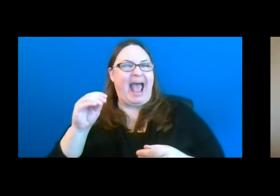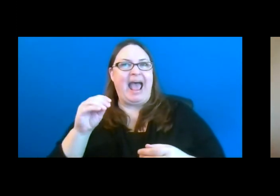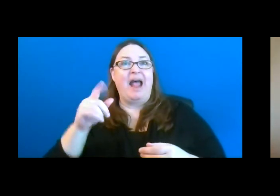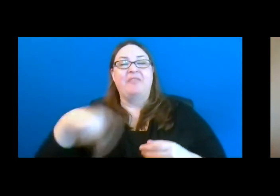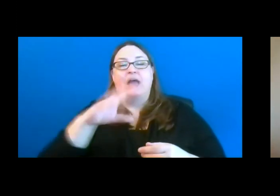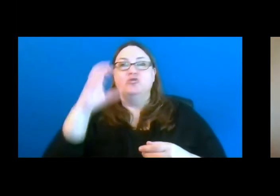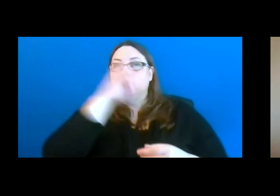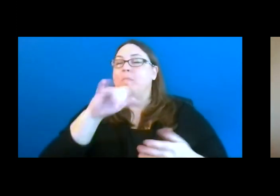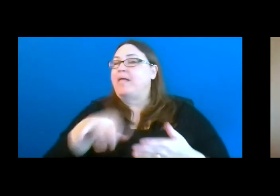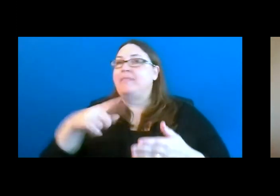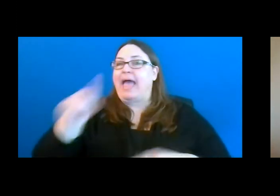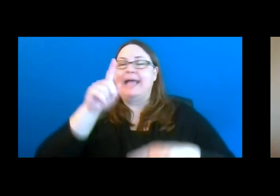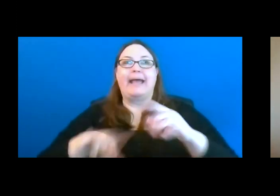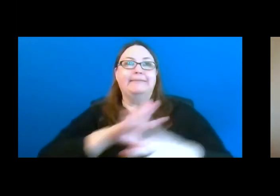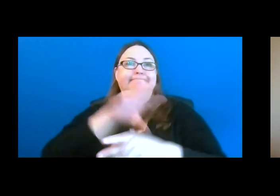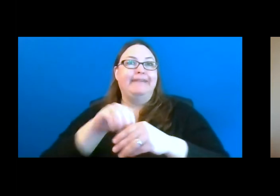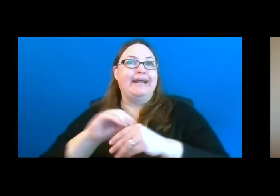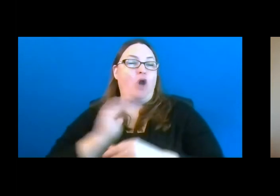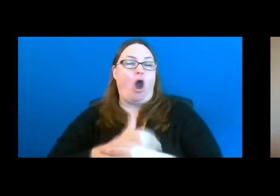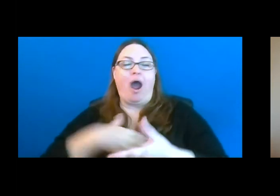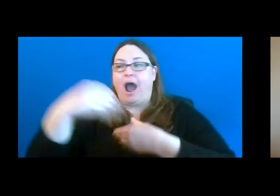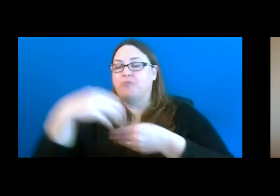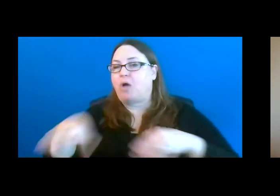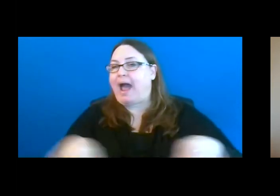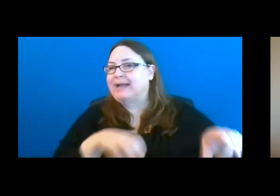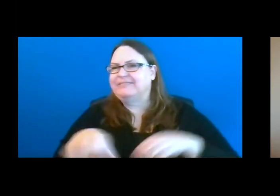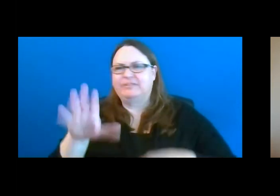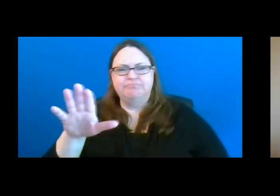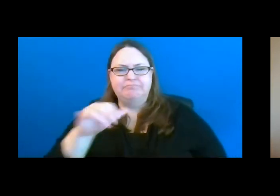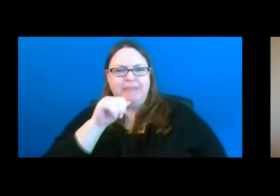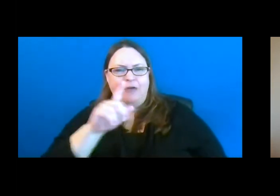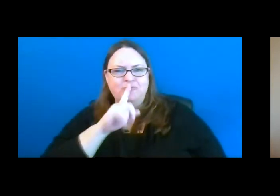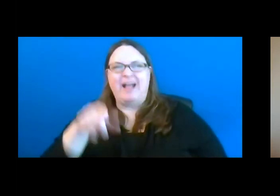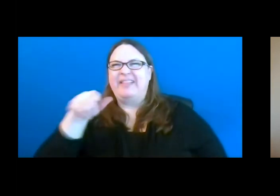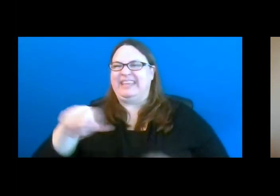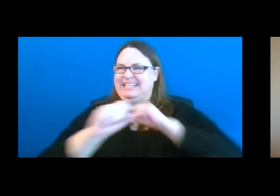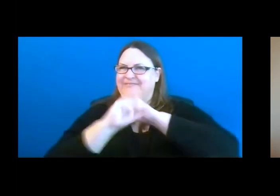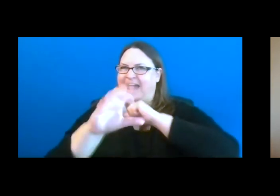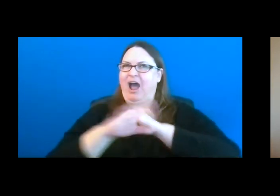This flyer can be a conversation starter that leads to a path of re-engagement and return to the outdoors.